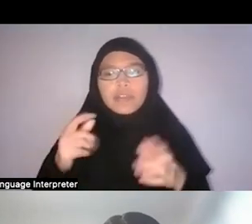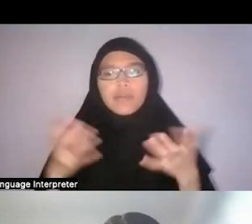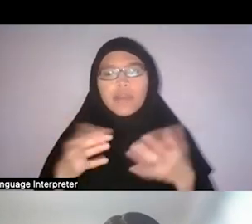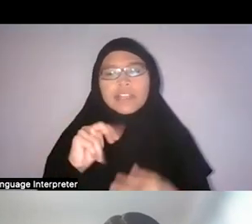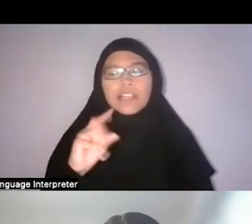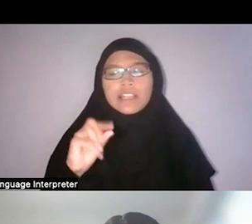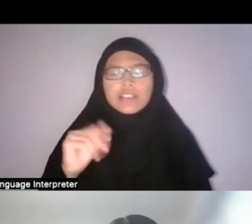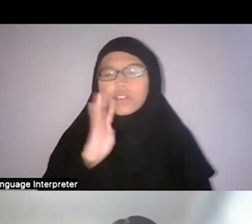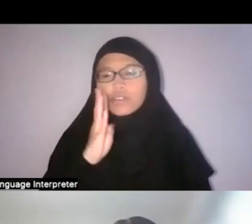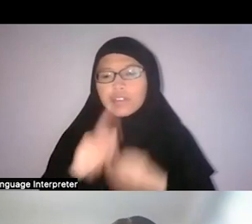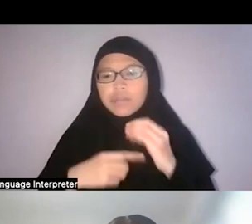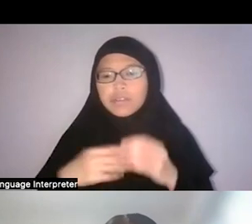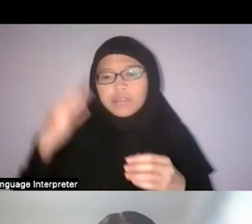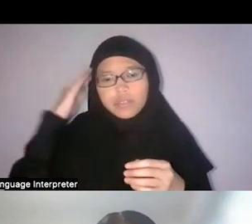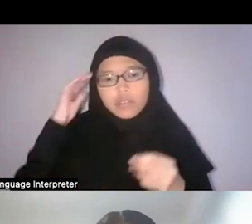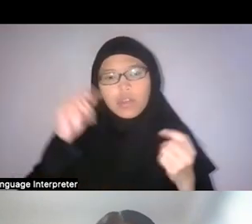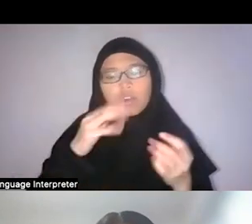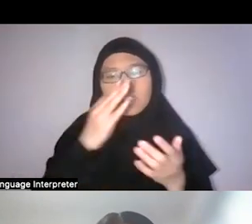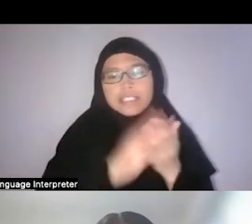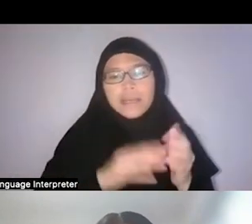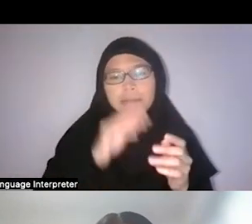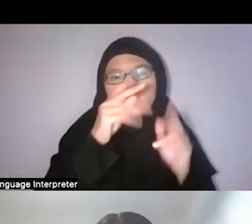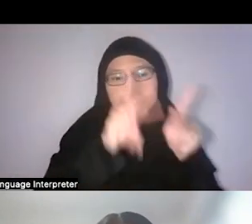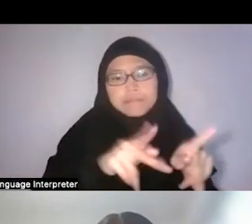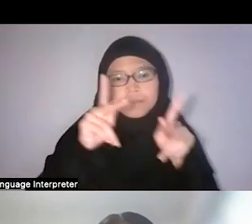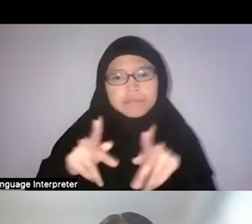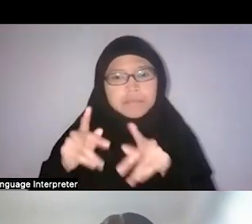like knowing certain figures only from the obituaries.